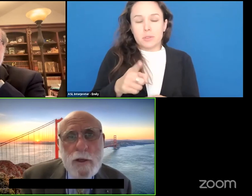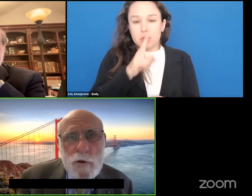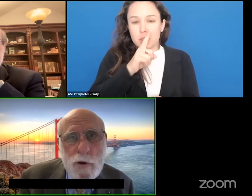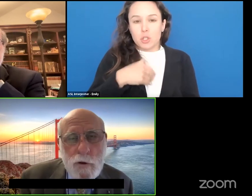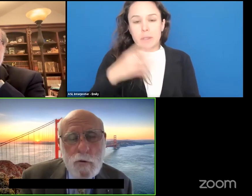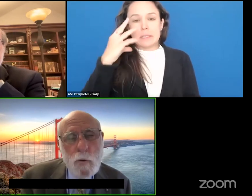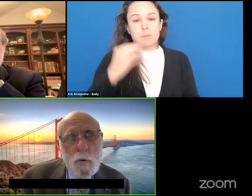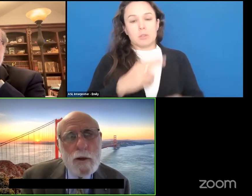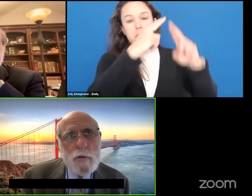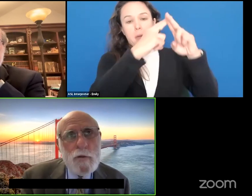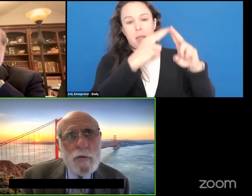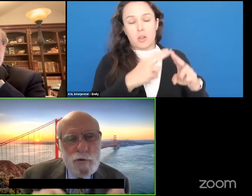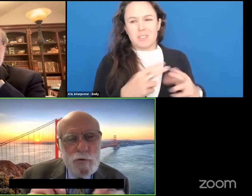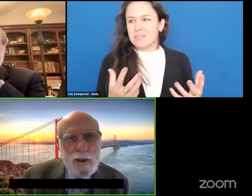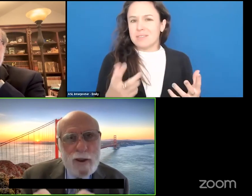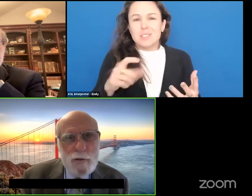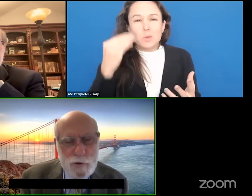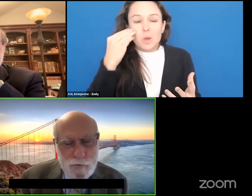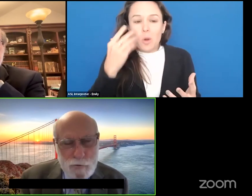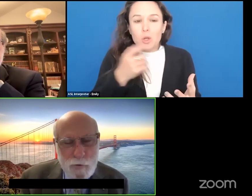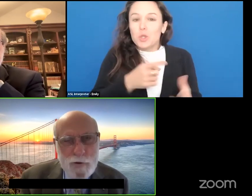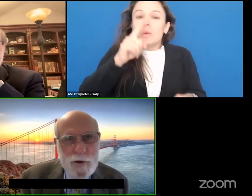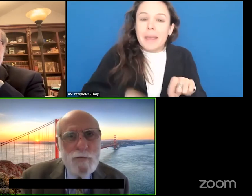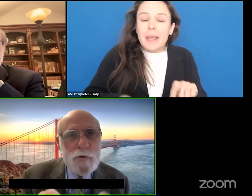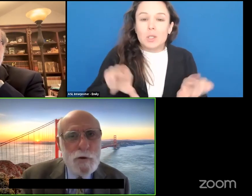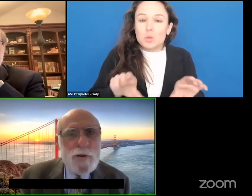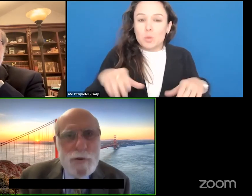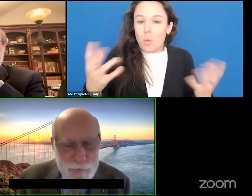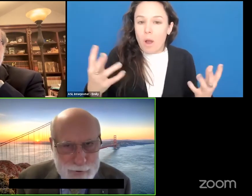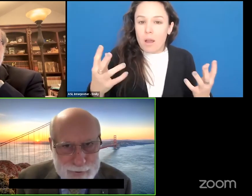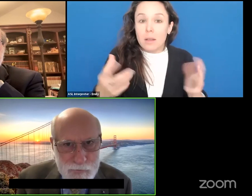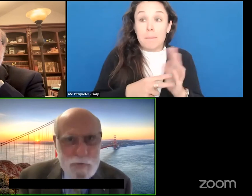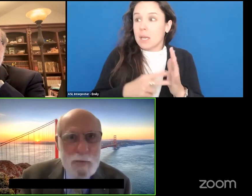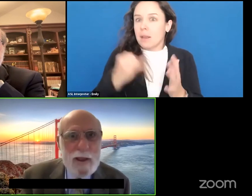We need to know what is it that you can't do, which if you could do it, would make a